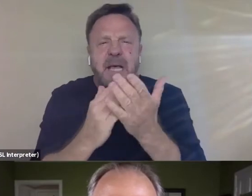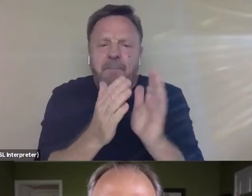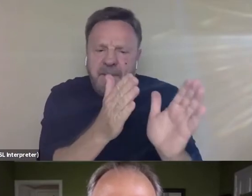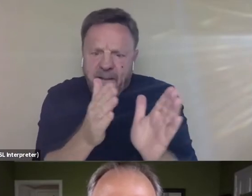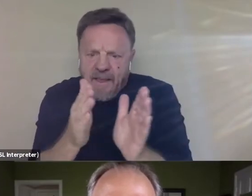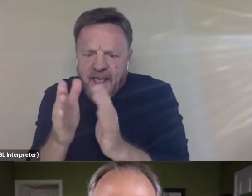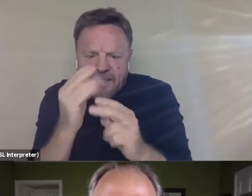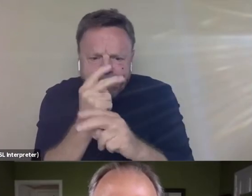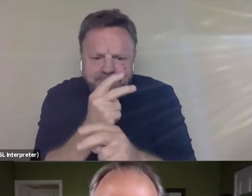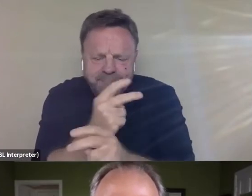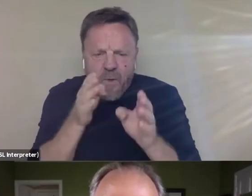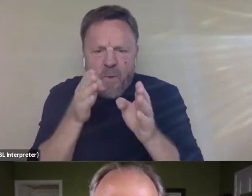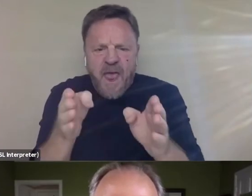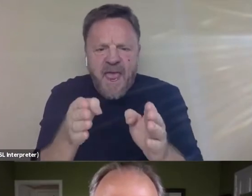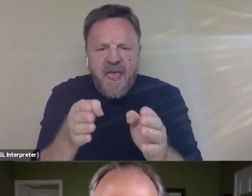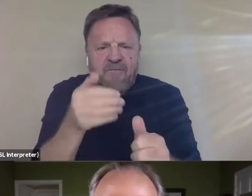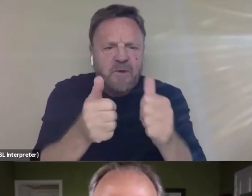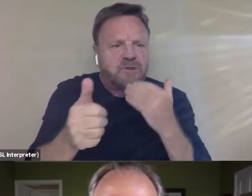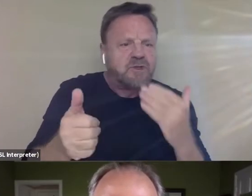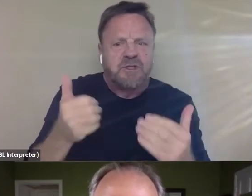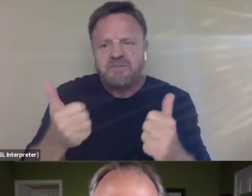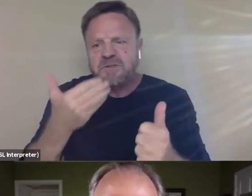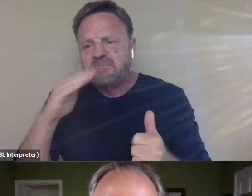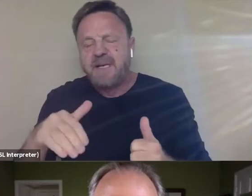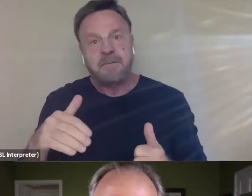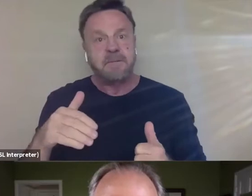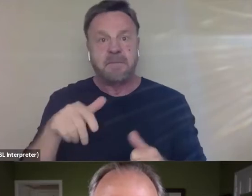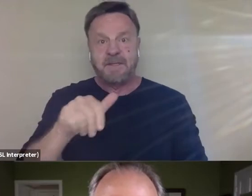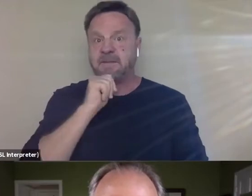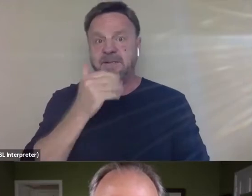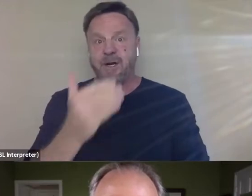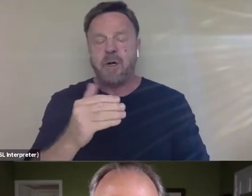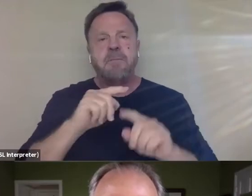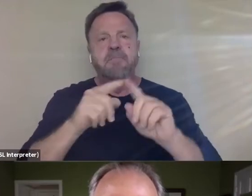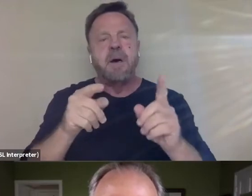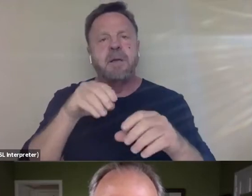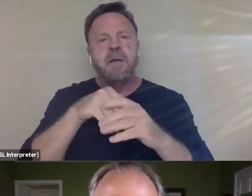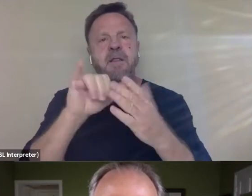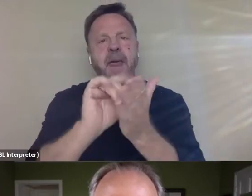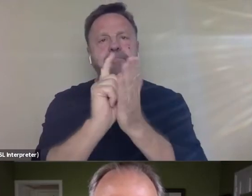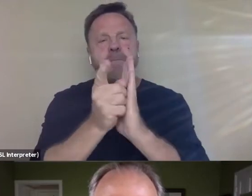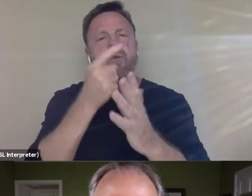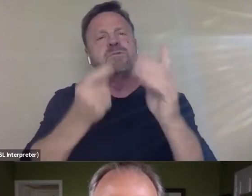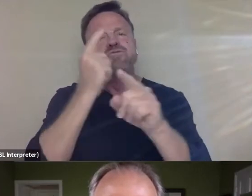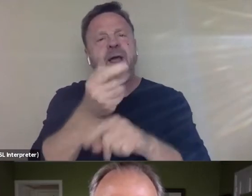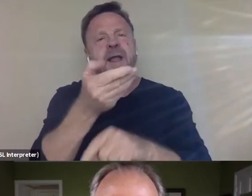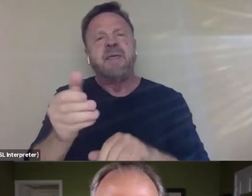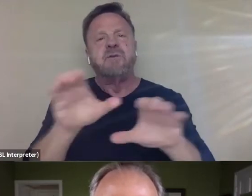in terms of what's good or bad; this is not good. But in the moment, what's the right thing to do if I just look at this?